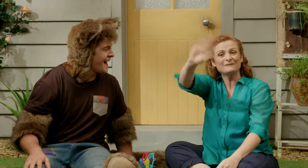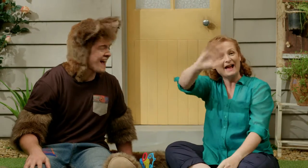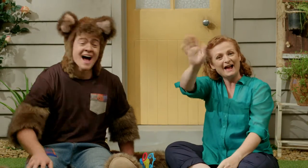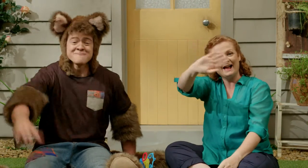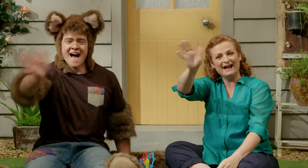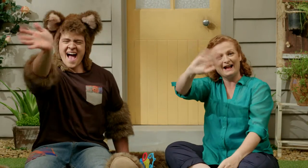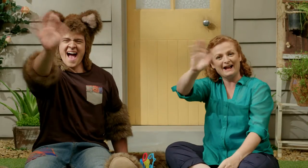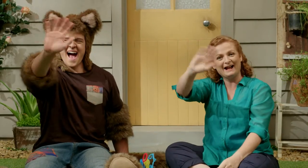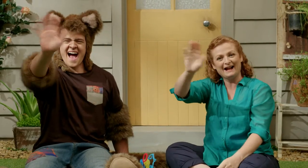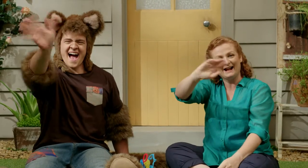Bye! Bye!